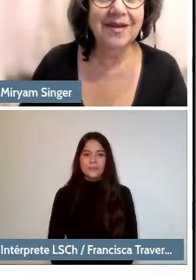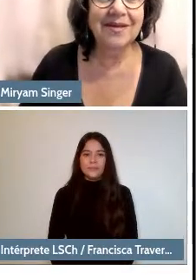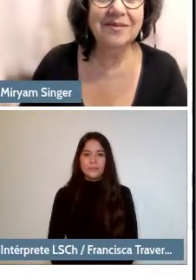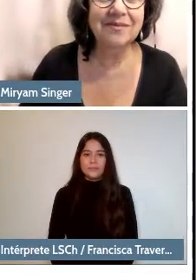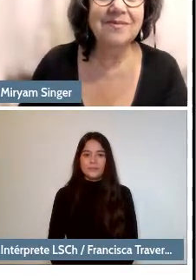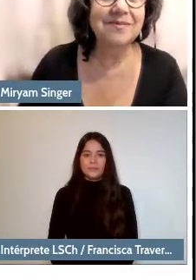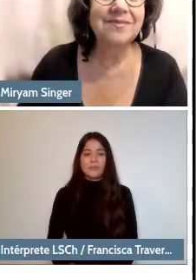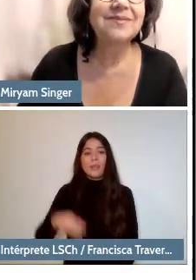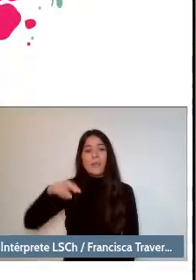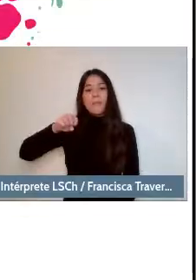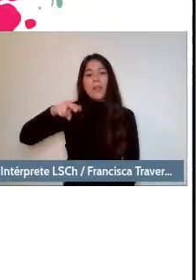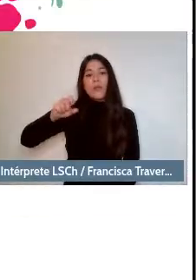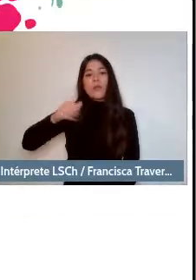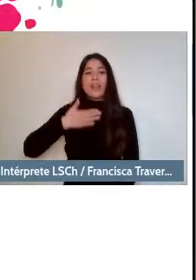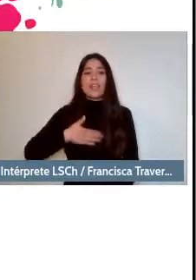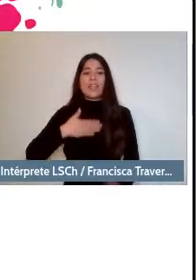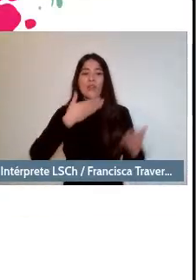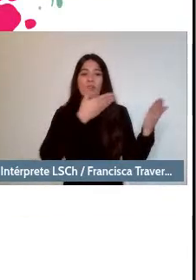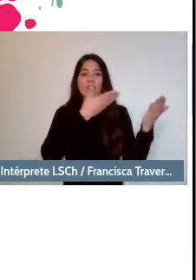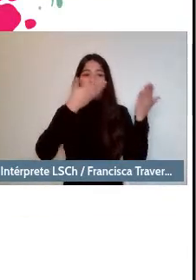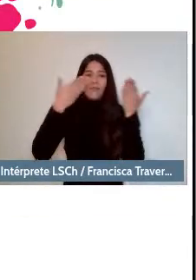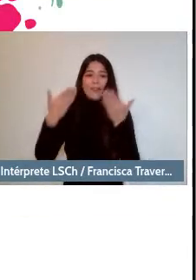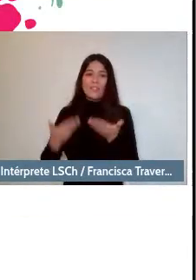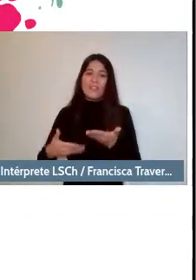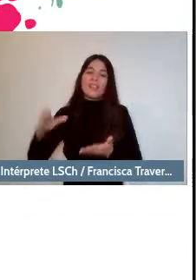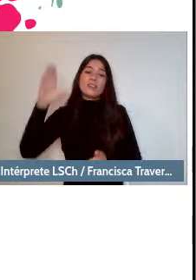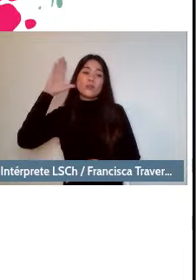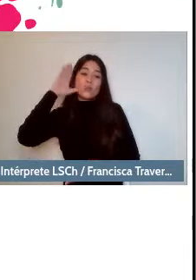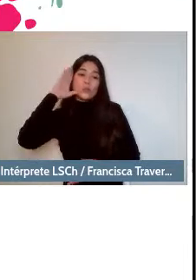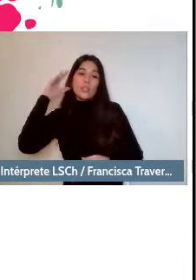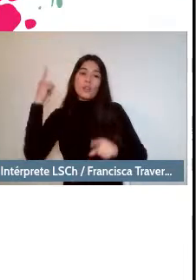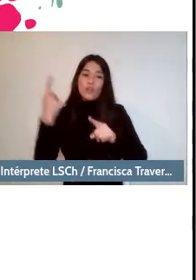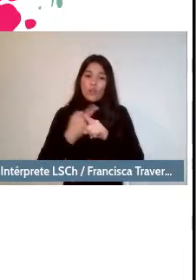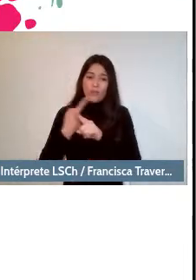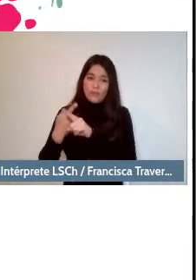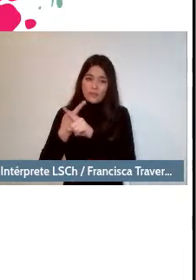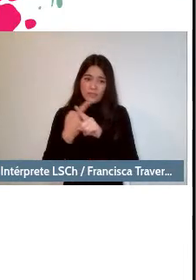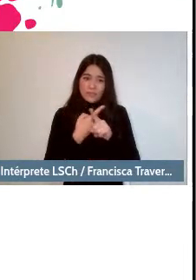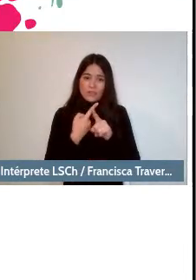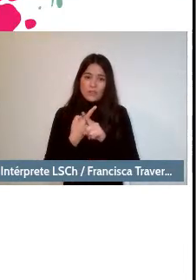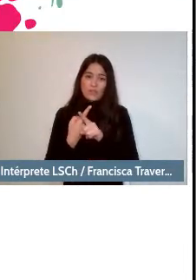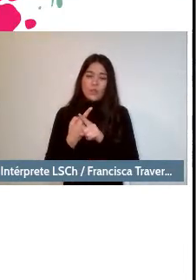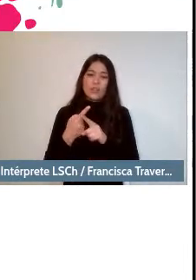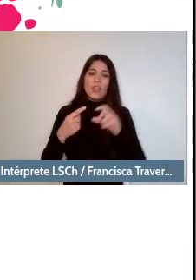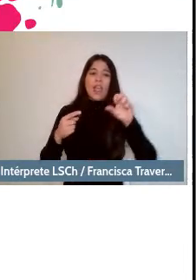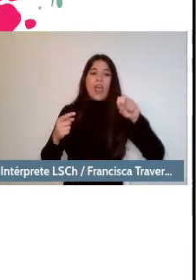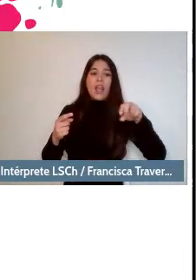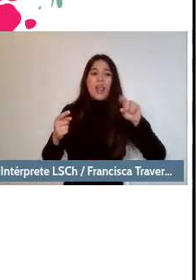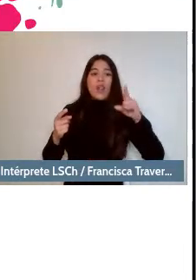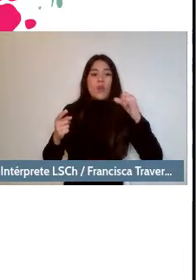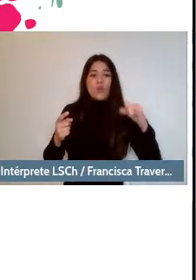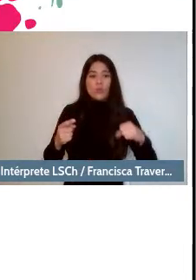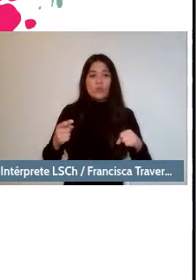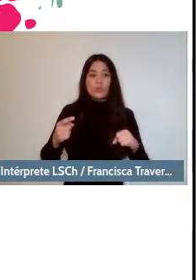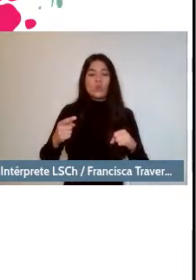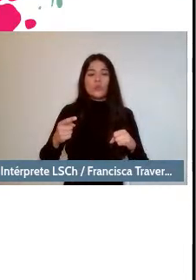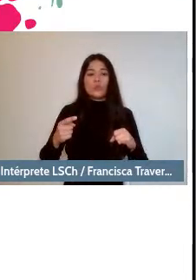and I want to invite you to listen to this conversation between Ana Luz Ormazabal, theater director, and myself